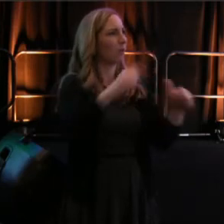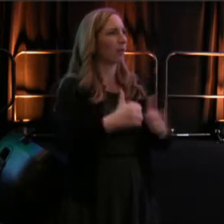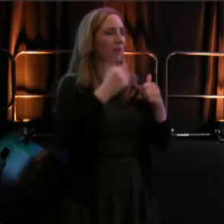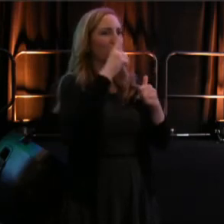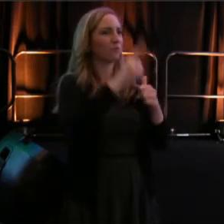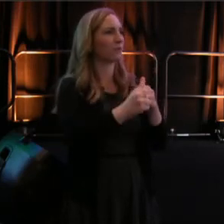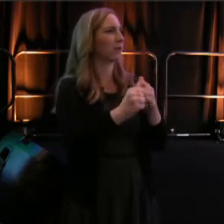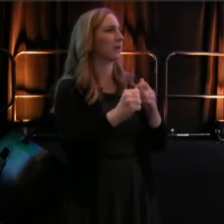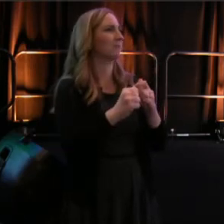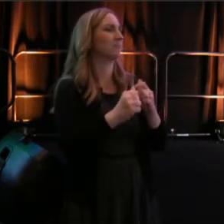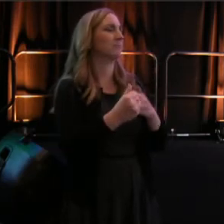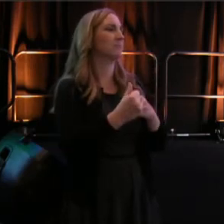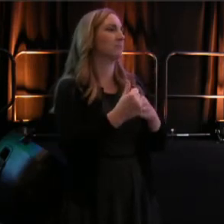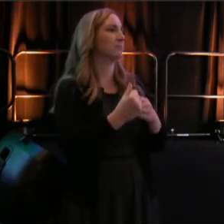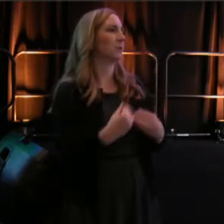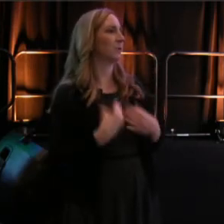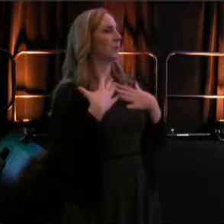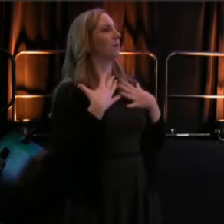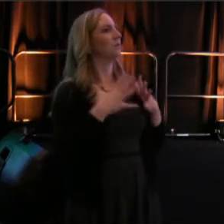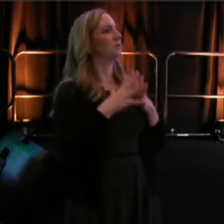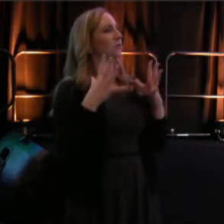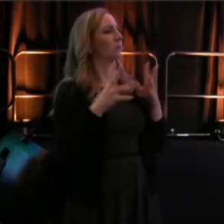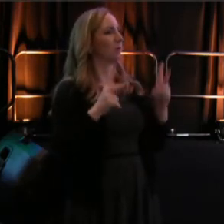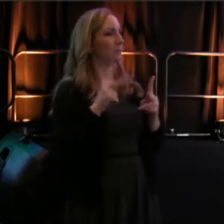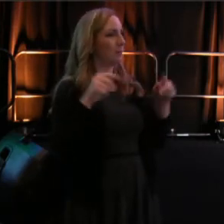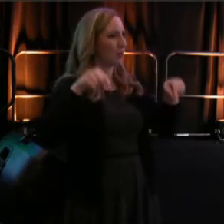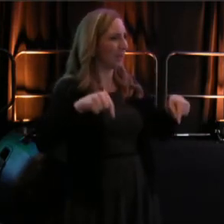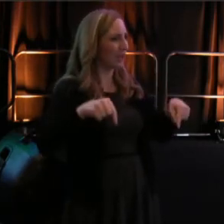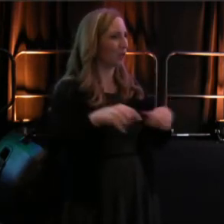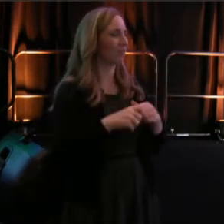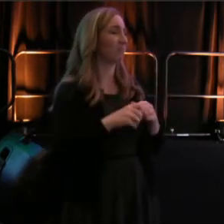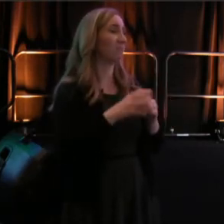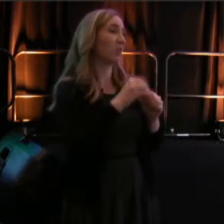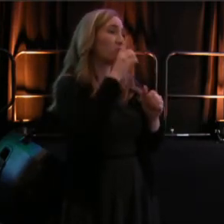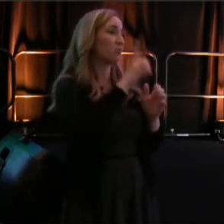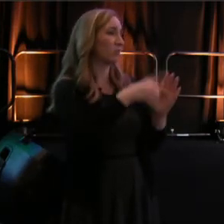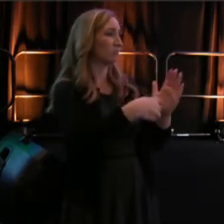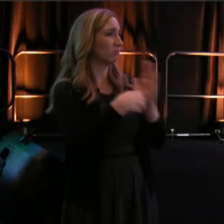And also just showing us what it means to be responsible for the future of the world.